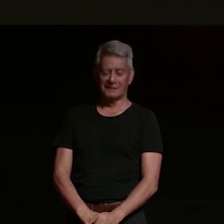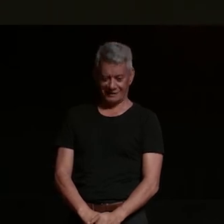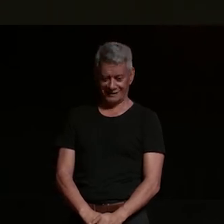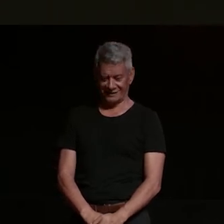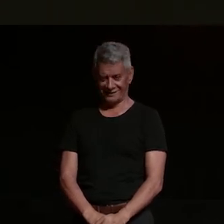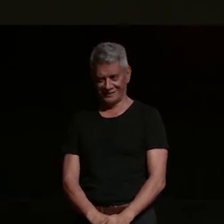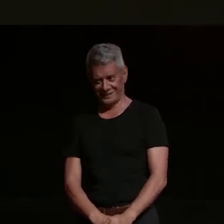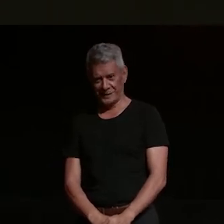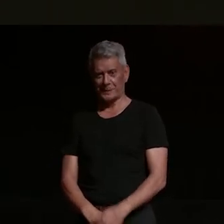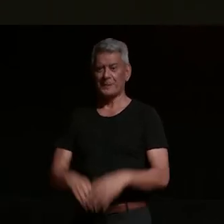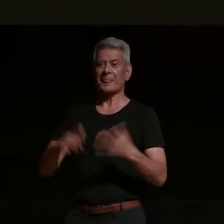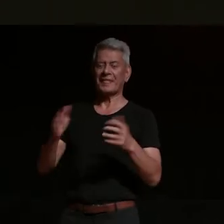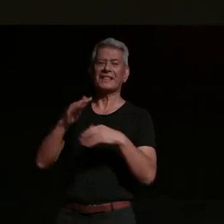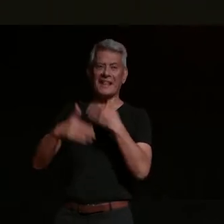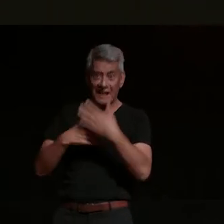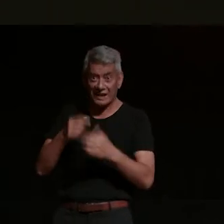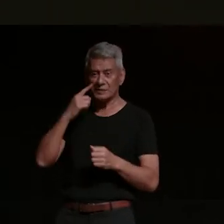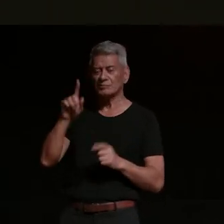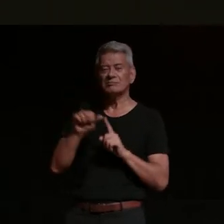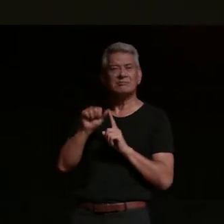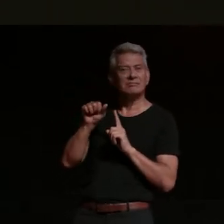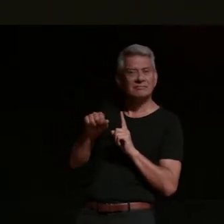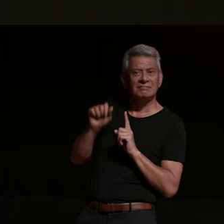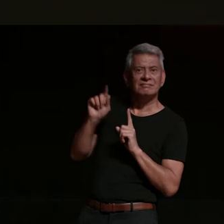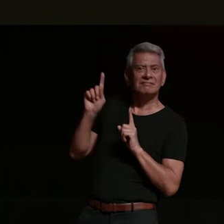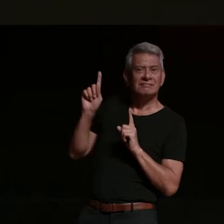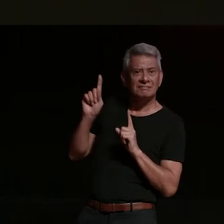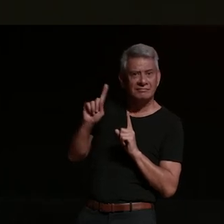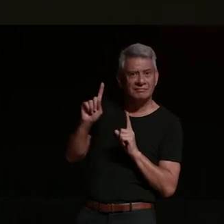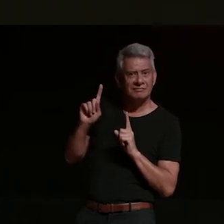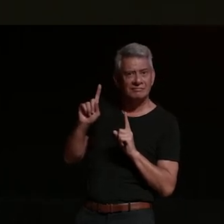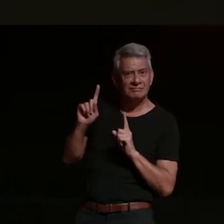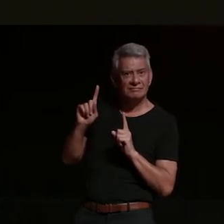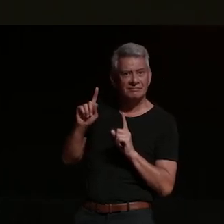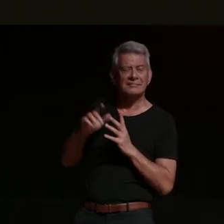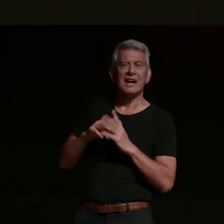one right next to it on the weekend but i am i sat up and as i was sitting there i remember thinking